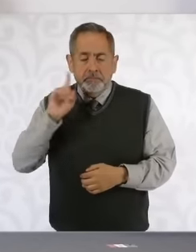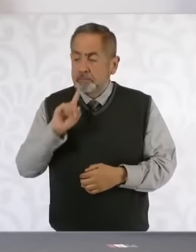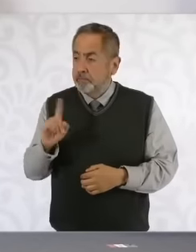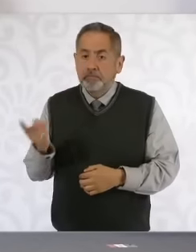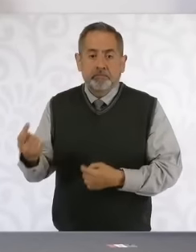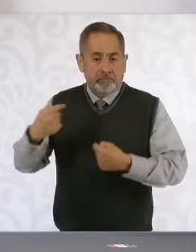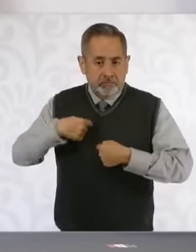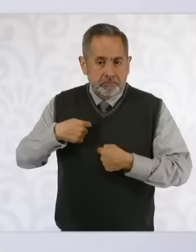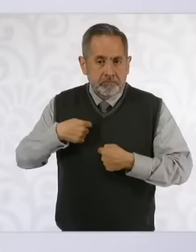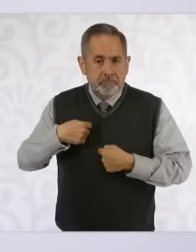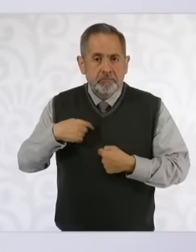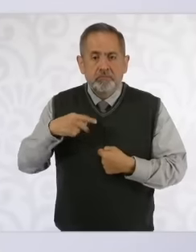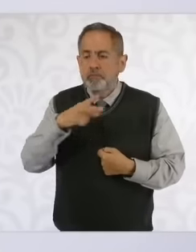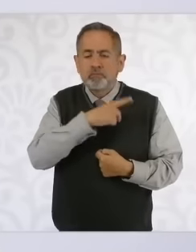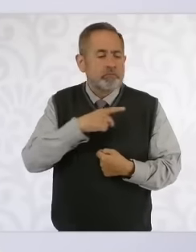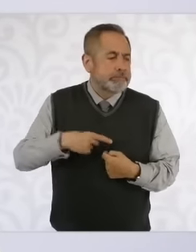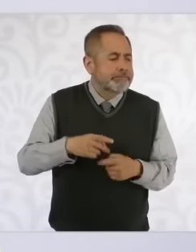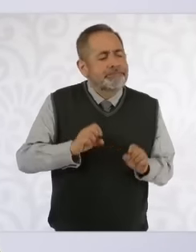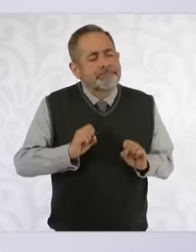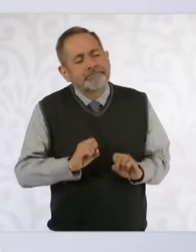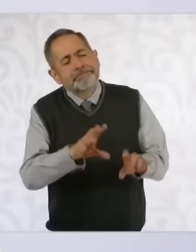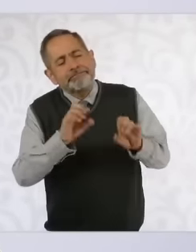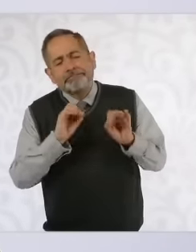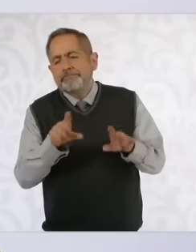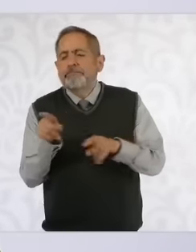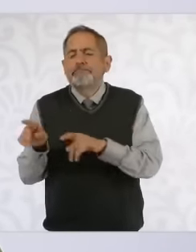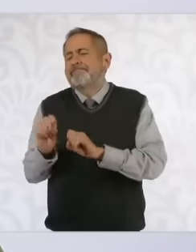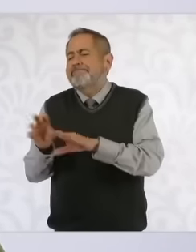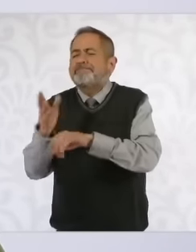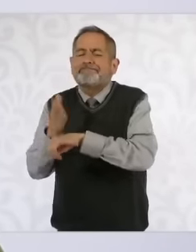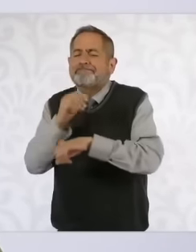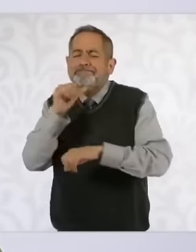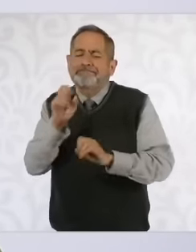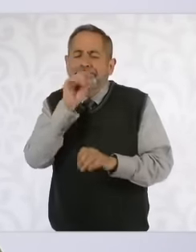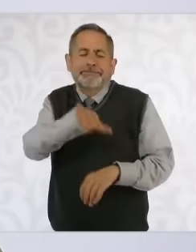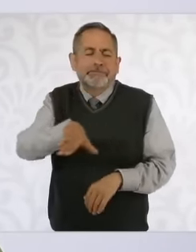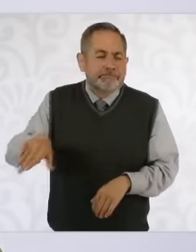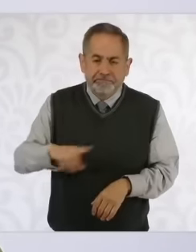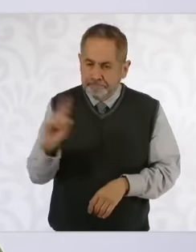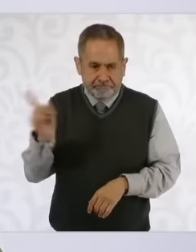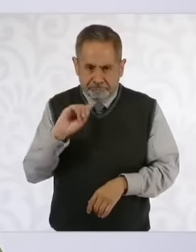is that there is no impunity, that is what we have and of course we also have the obligation to